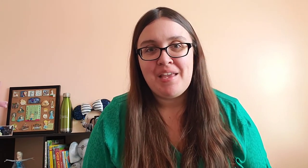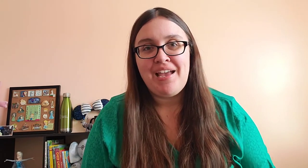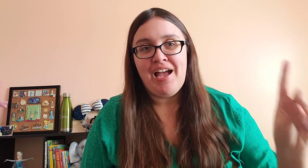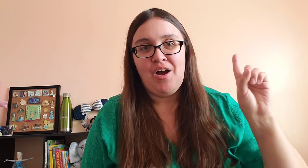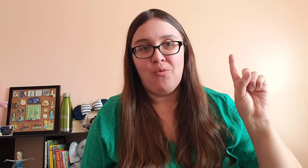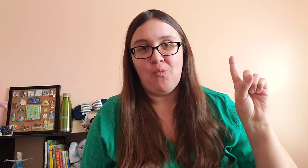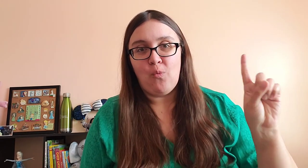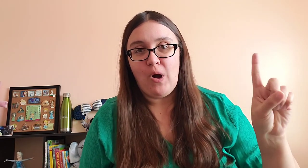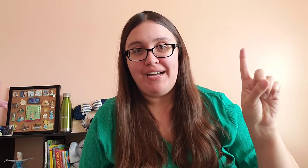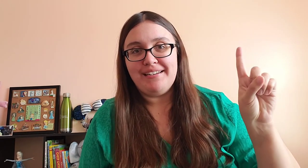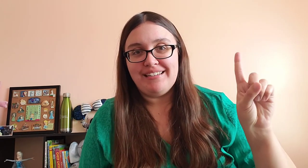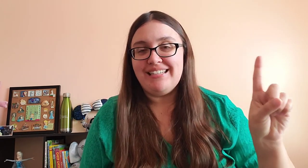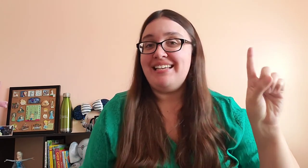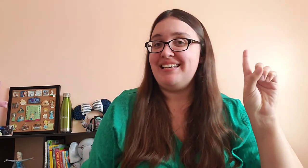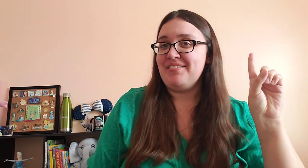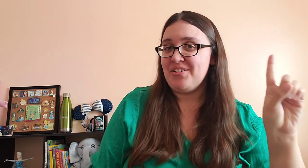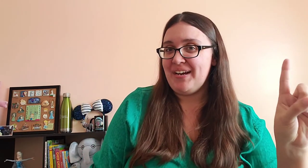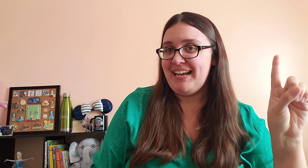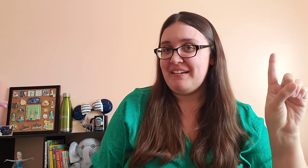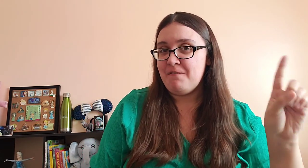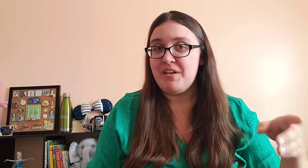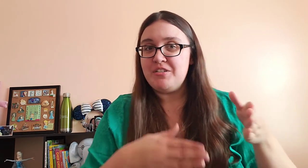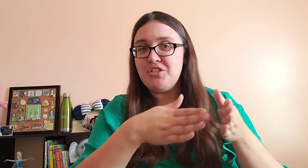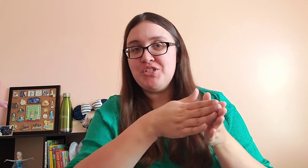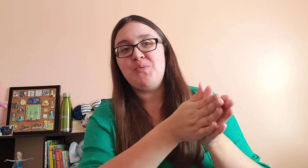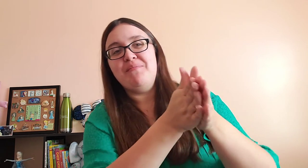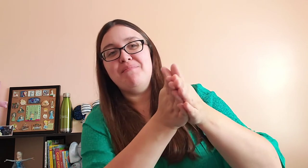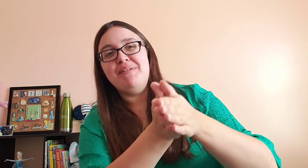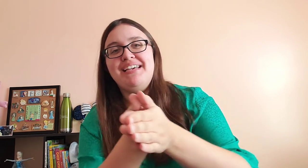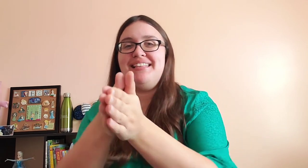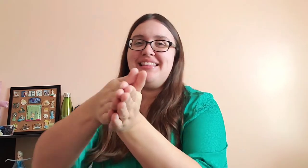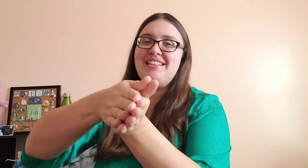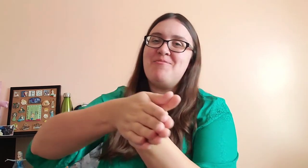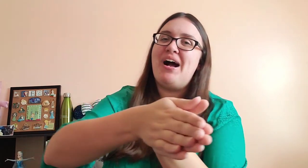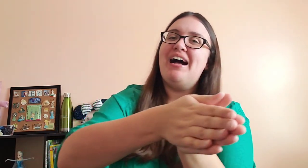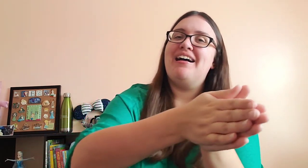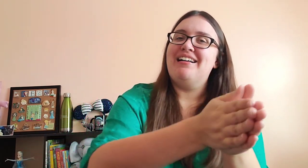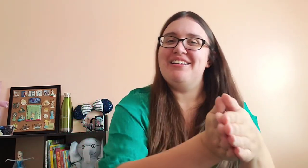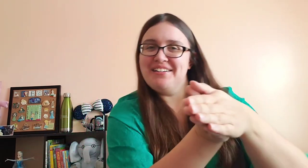One little green fish swimming in the water,